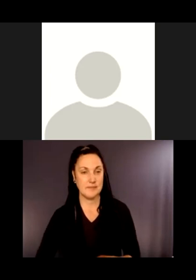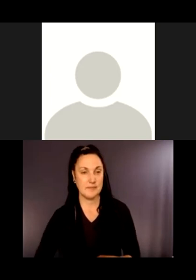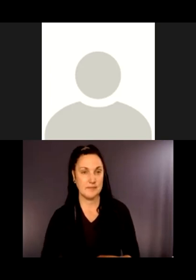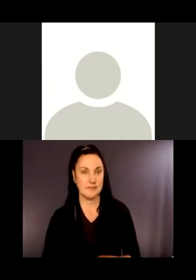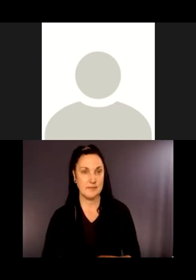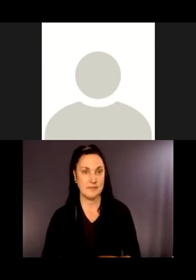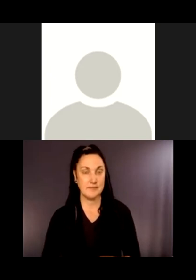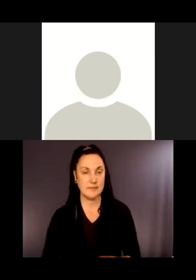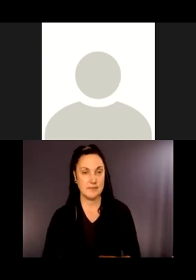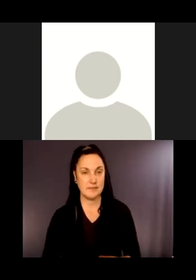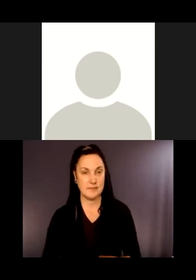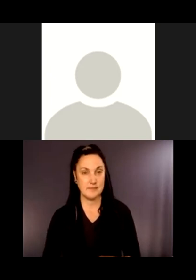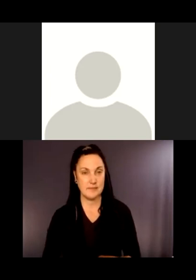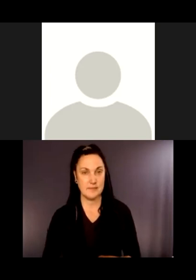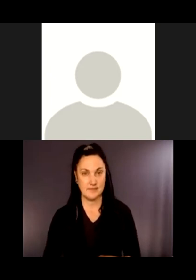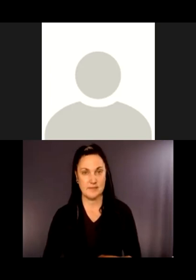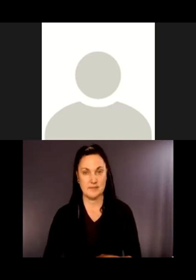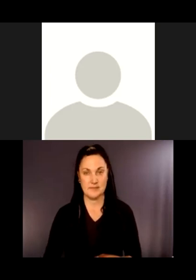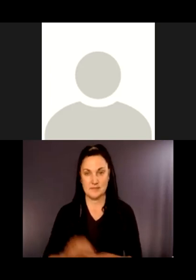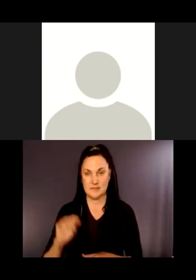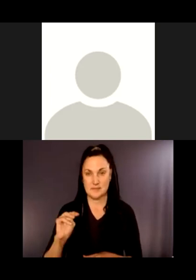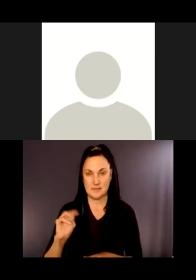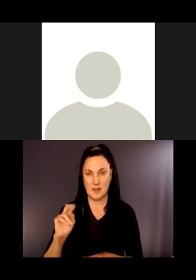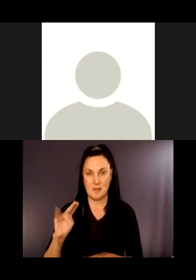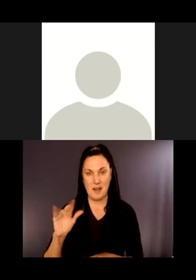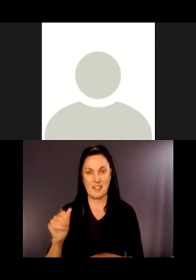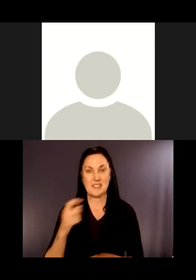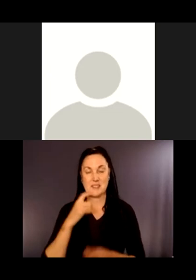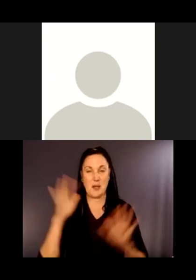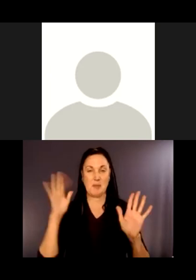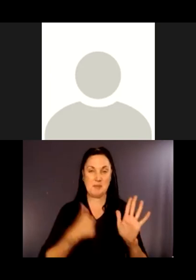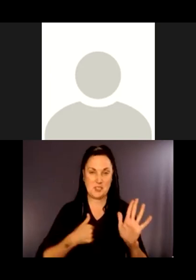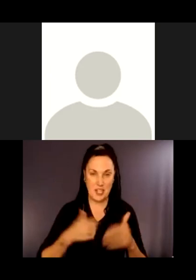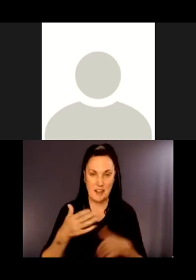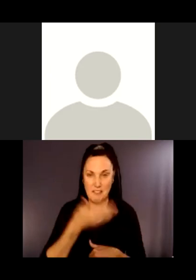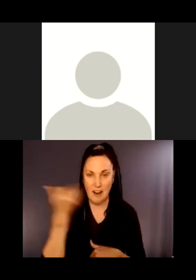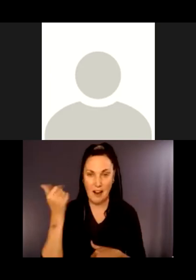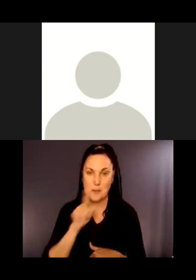It's the famous unmute button. Thank you, Madeleine. This is Monica again.